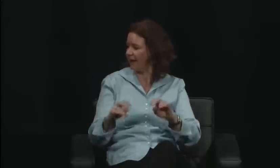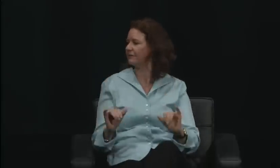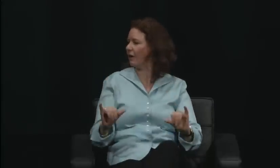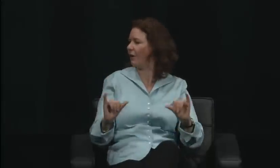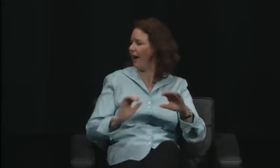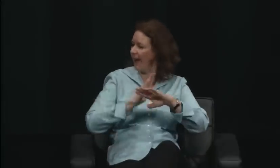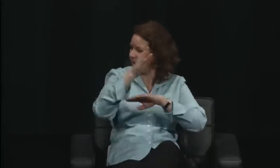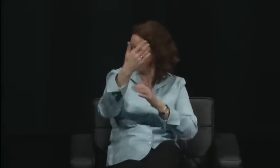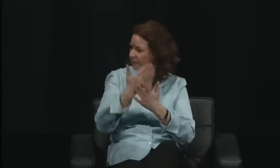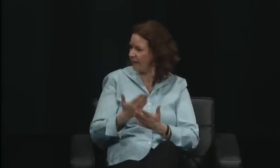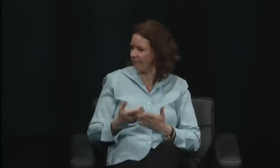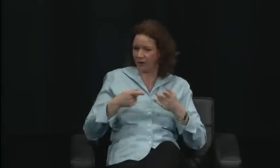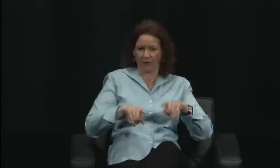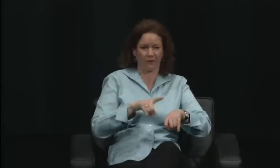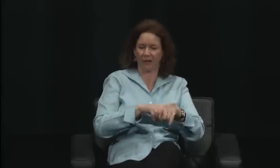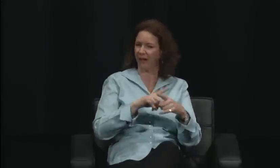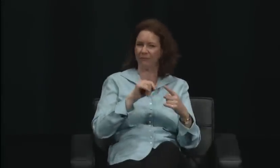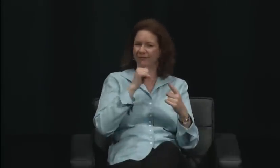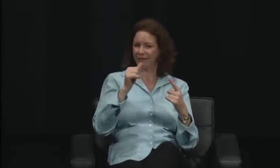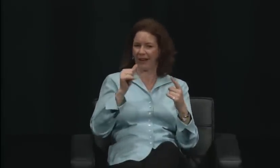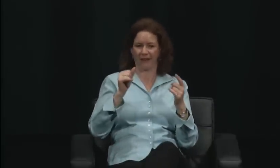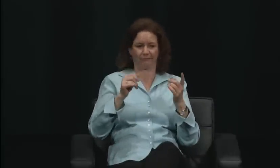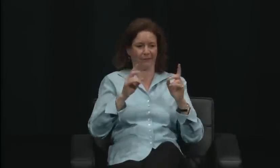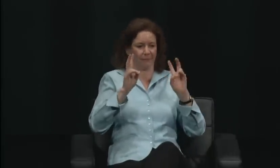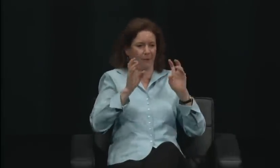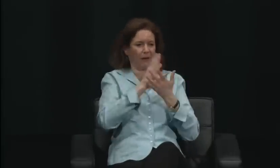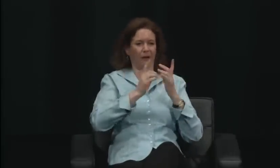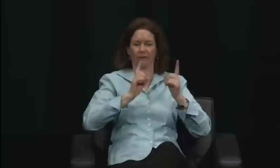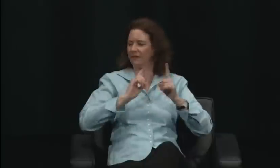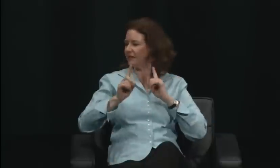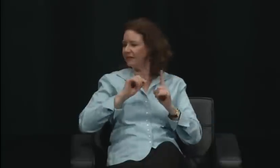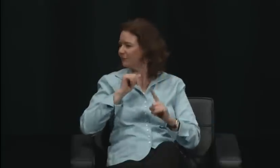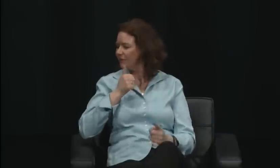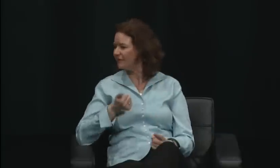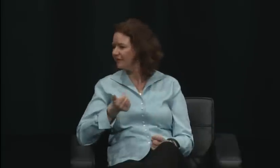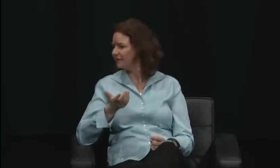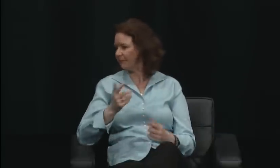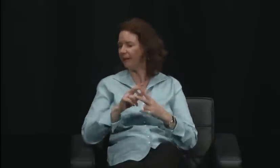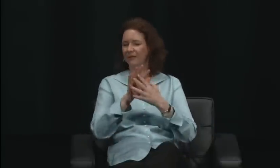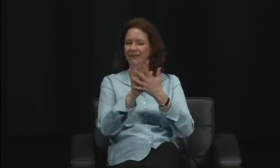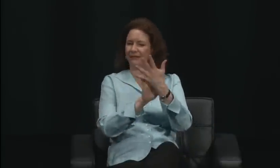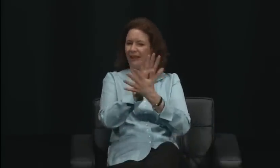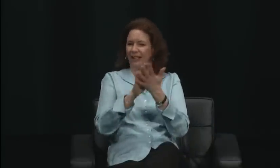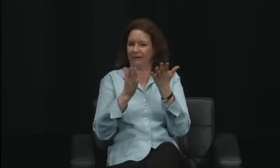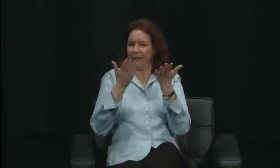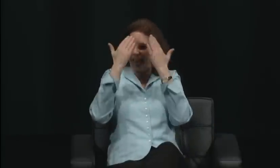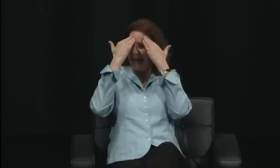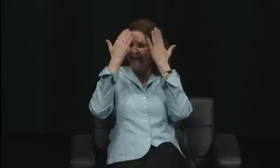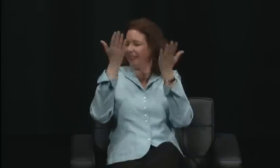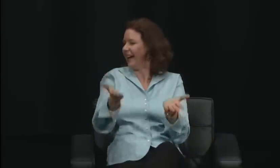I don't think it was blatant. I don't think there was blatant sexism. I think there was a lot of tradition.